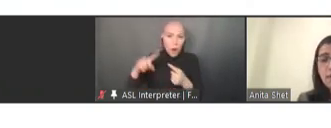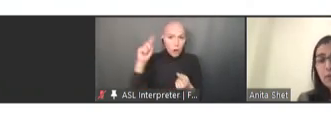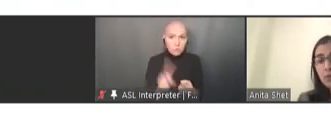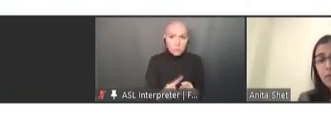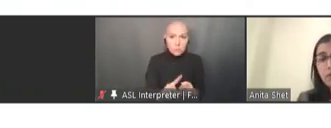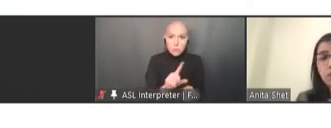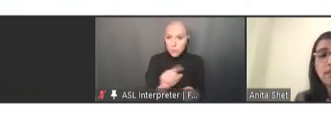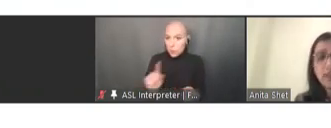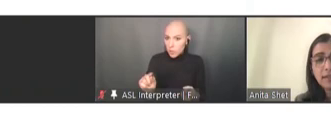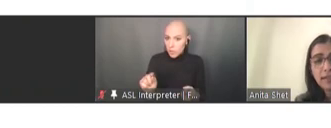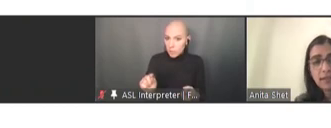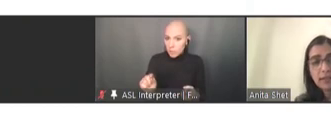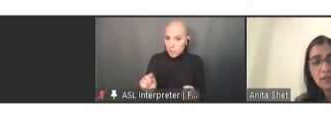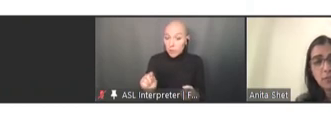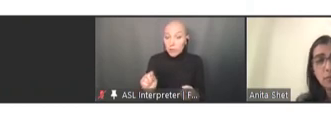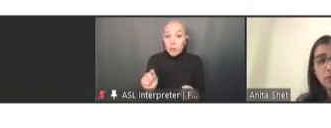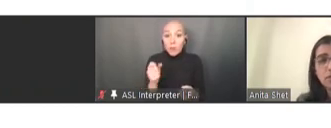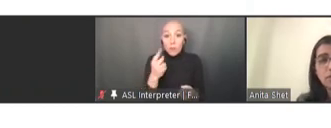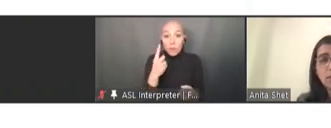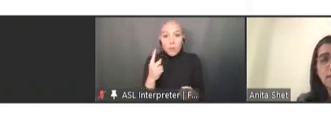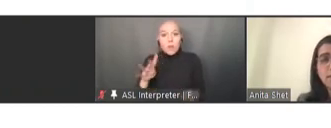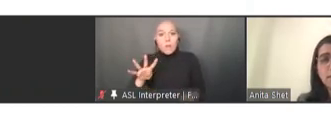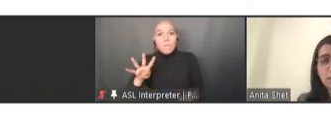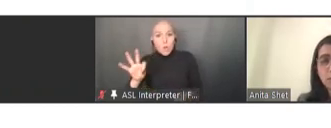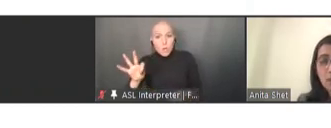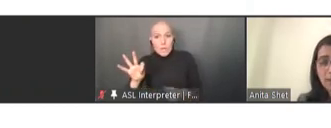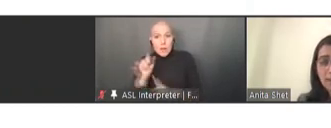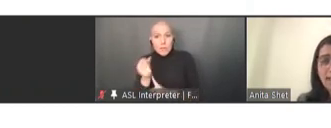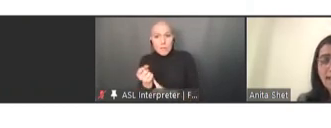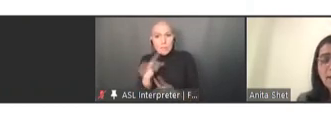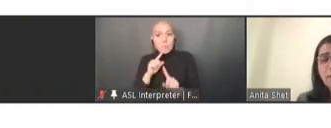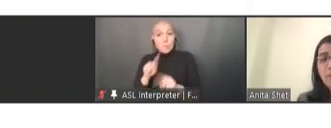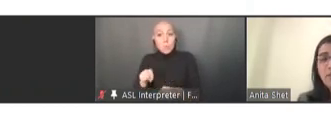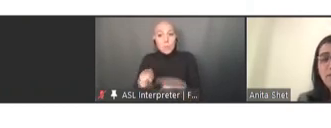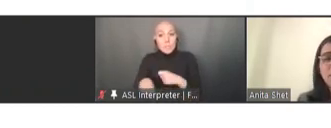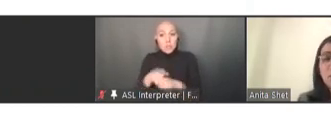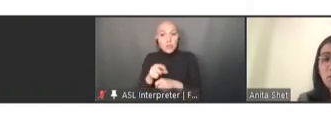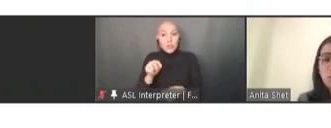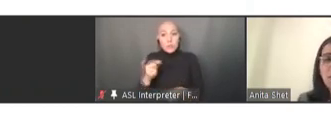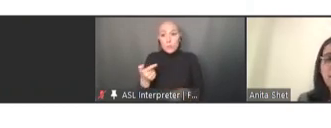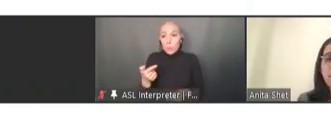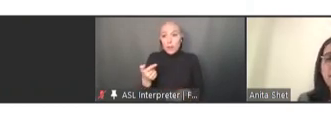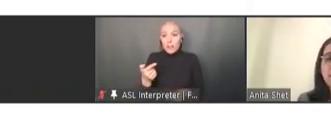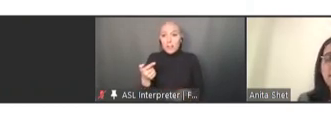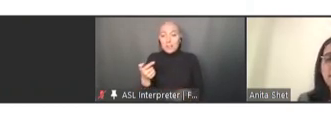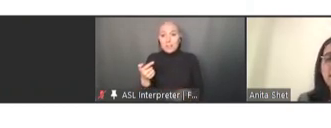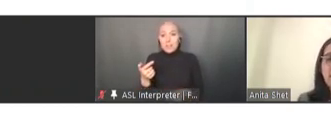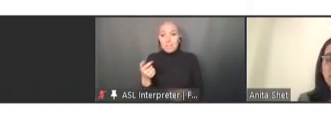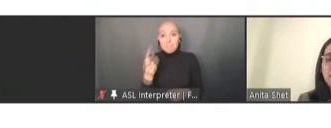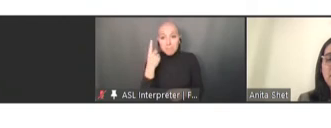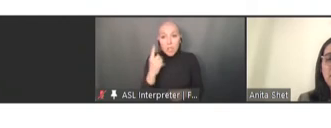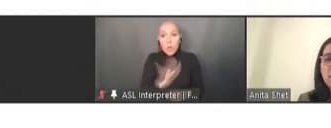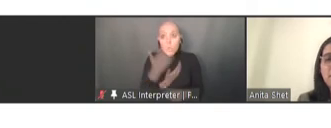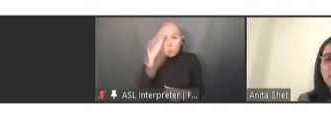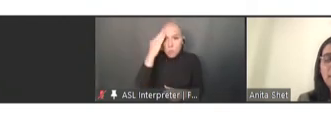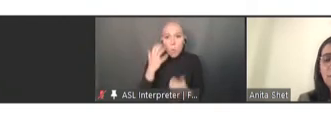only 49 cases reported in 2021. But we really know that measles can come into the United States from